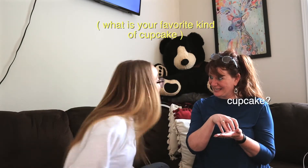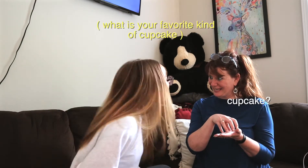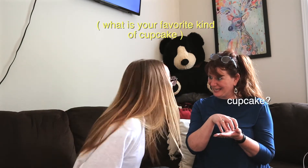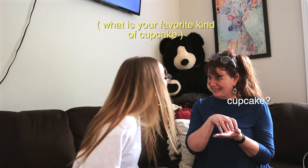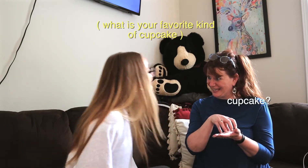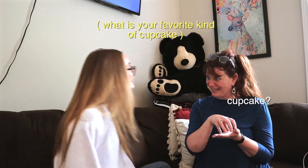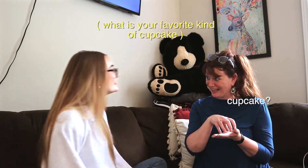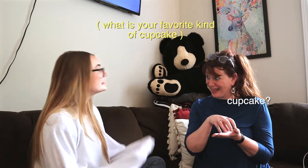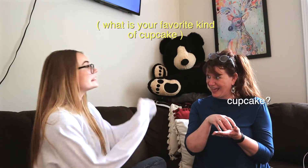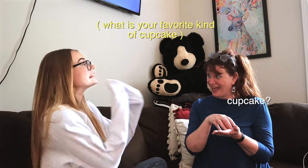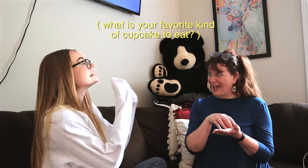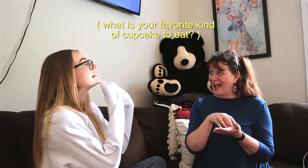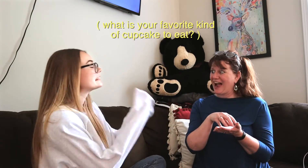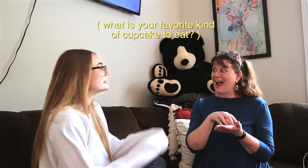uh-huh!